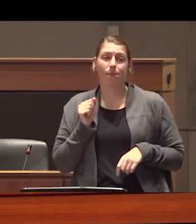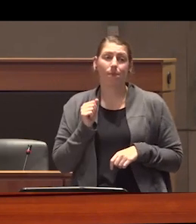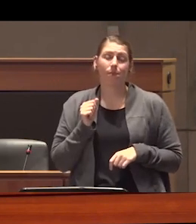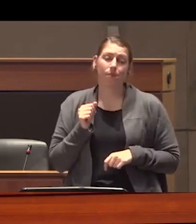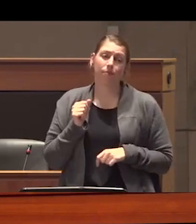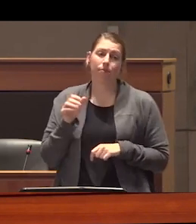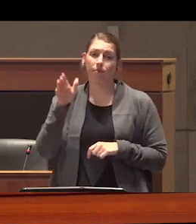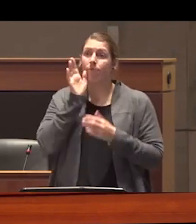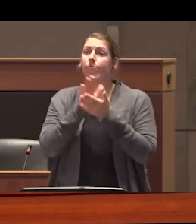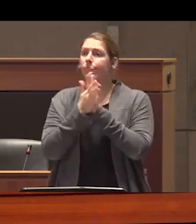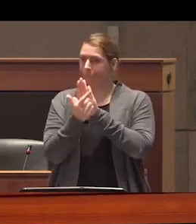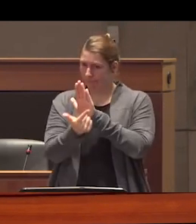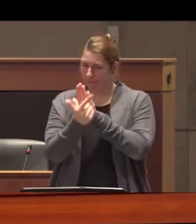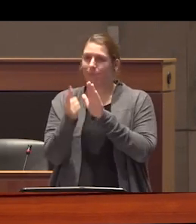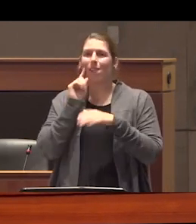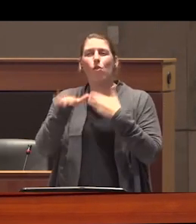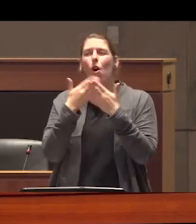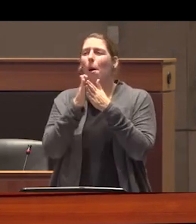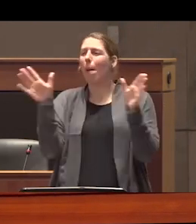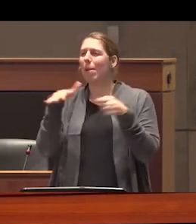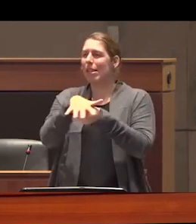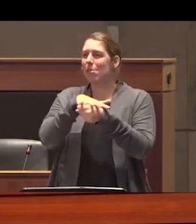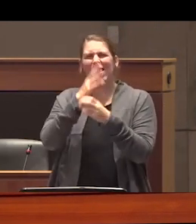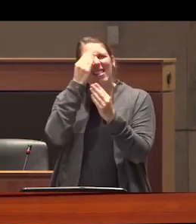criminalize drug use in almost all public spaces and I really want to draw your attention to into